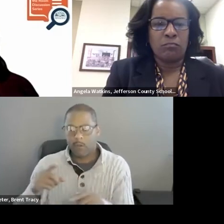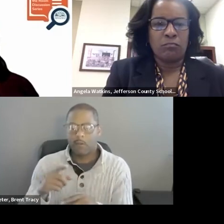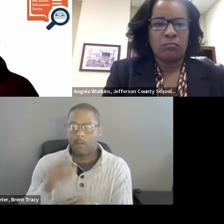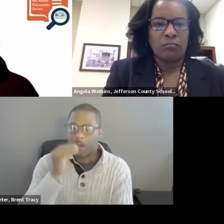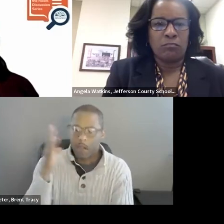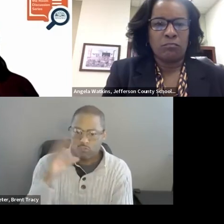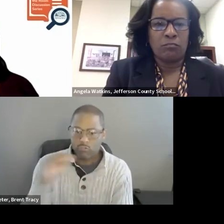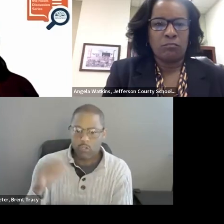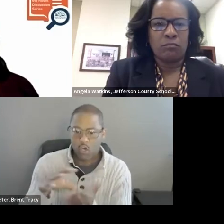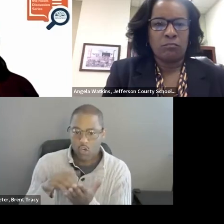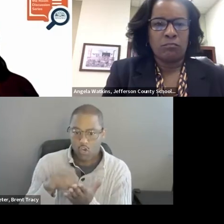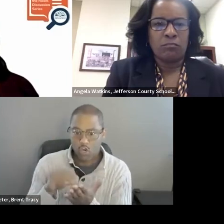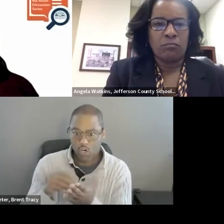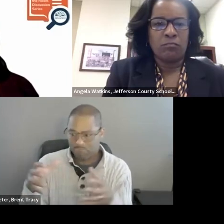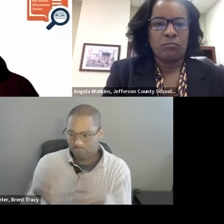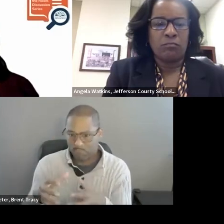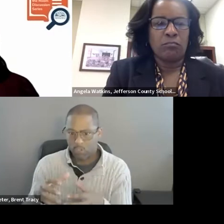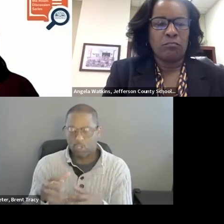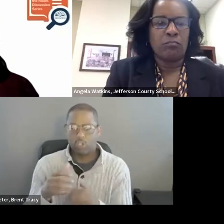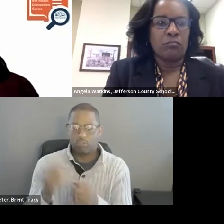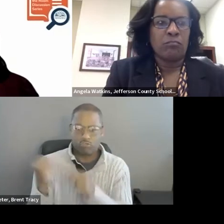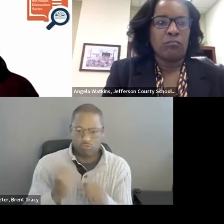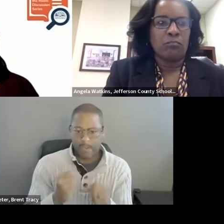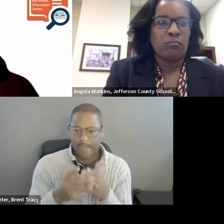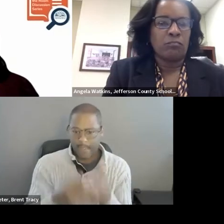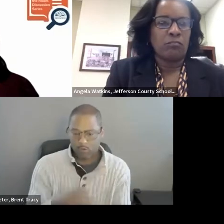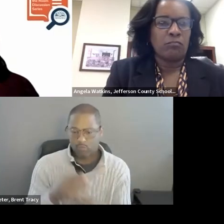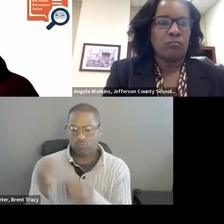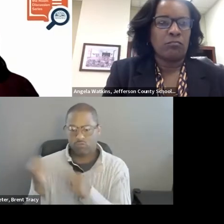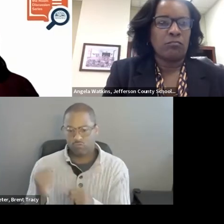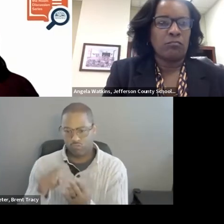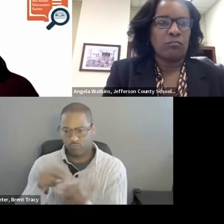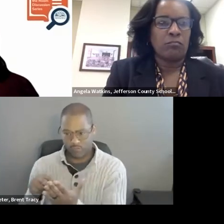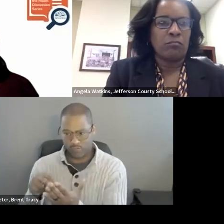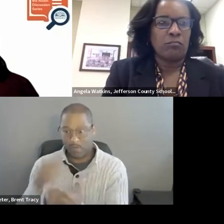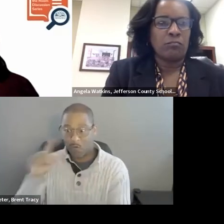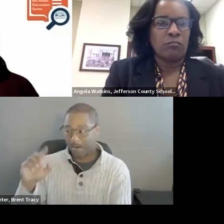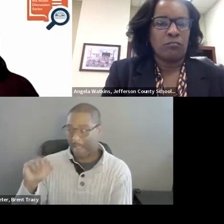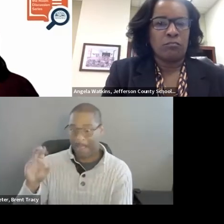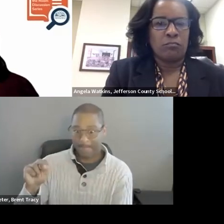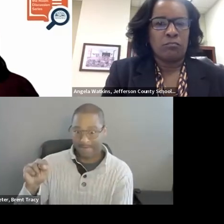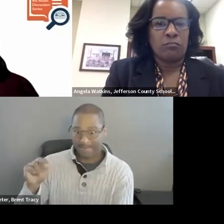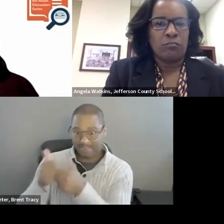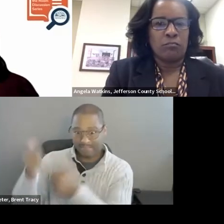a "strong reader, strong leader" meetings that we have for Administrators to make sure the message